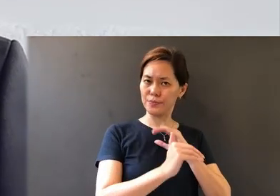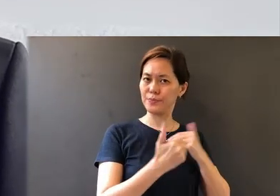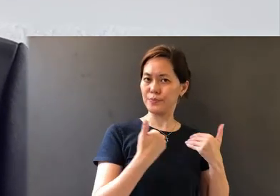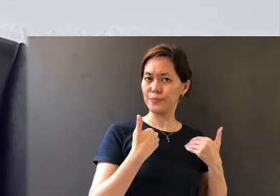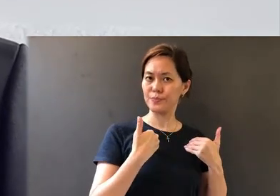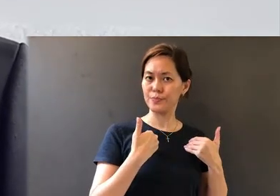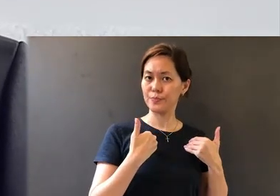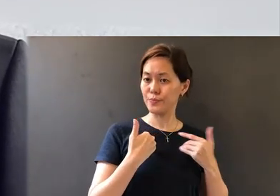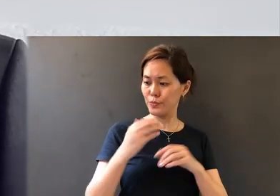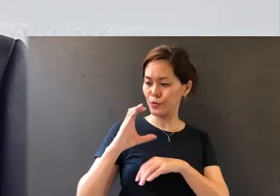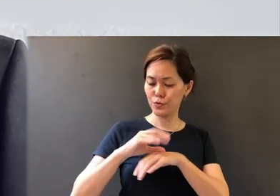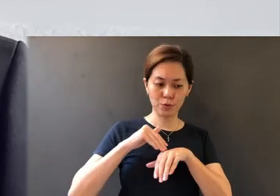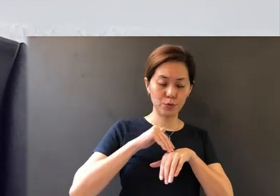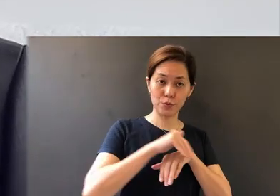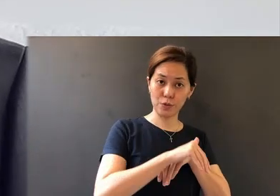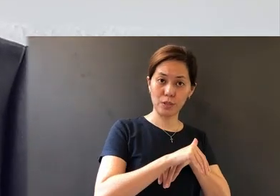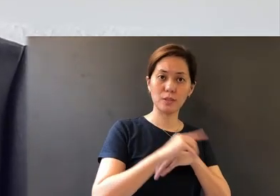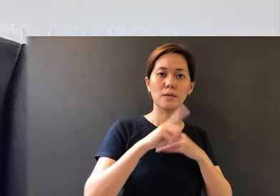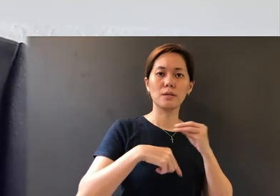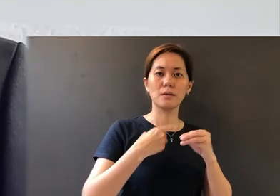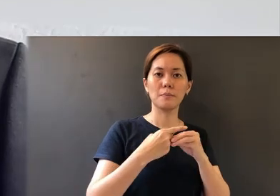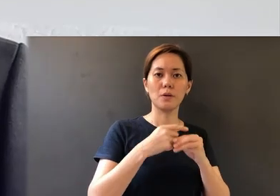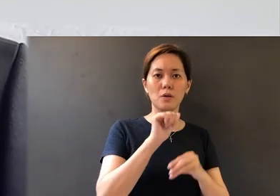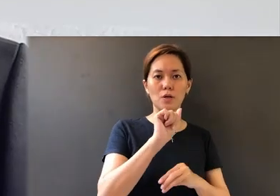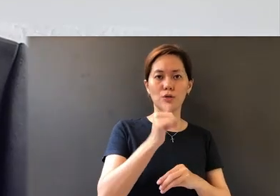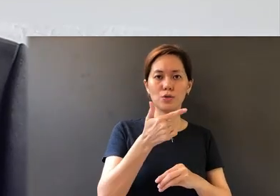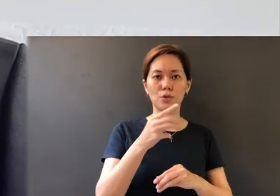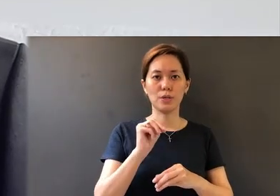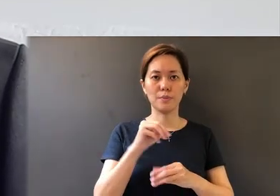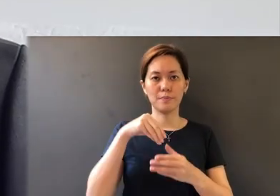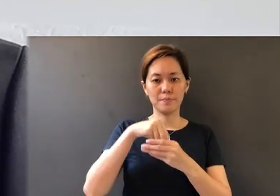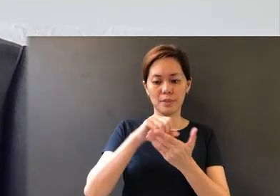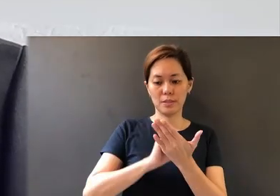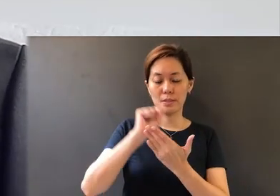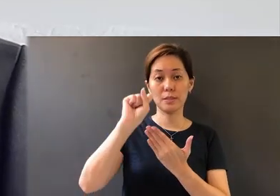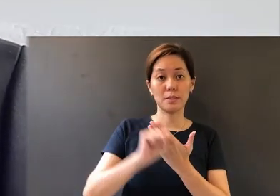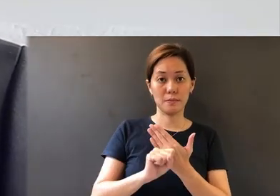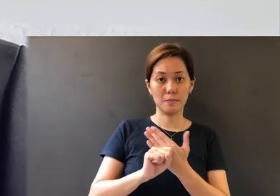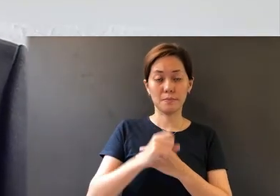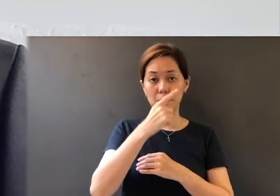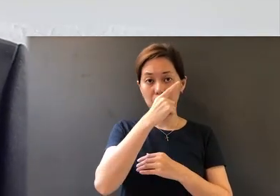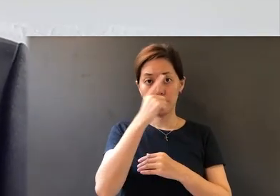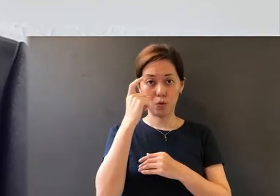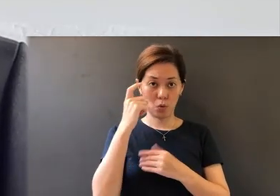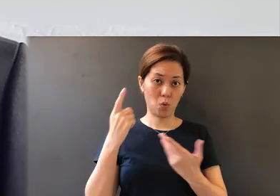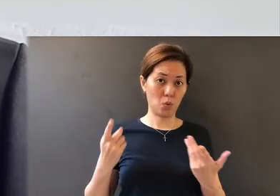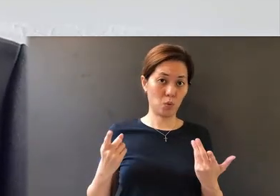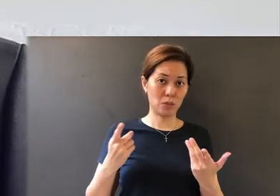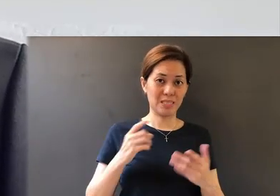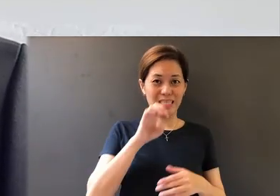email from the church regarding our AGM in September. And because